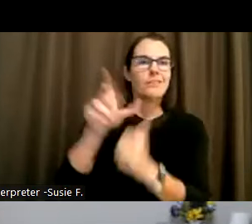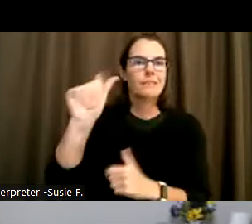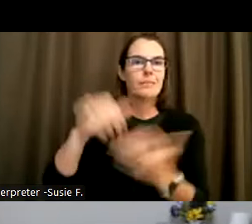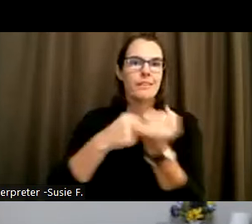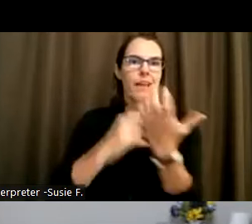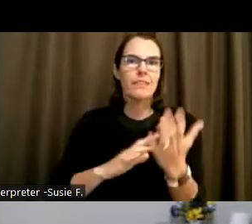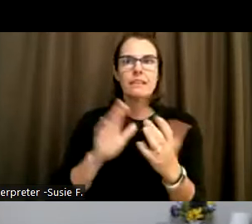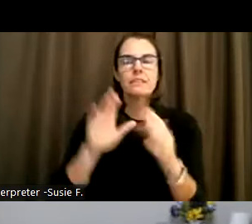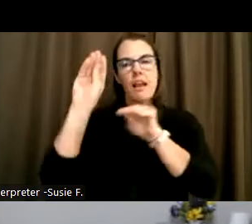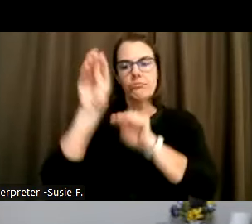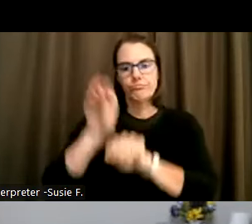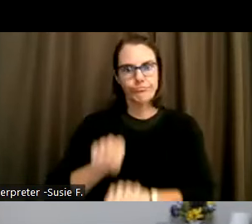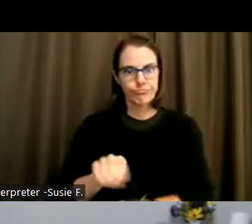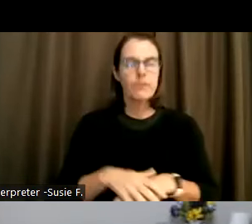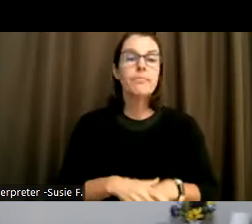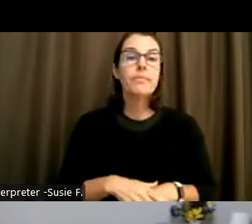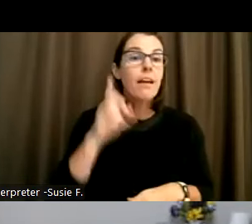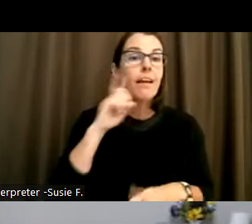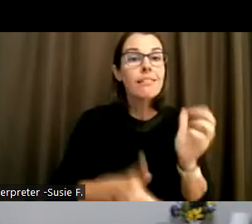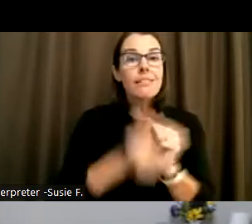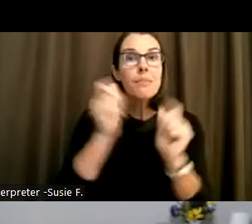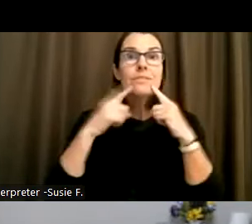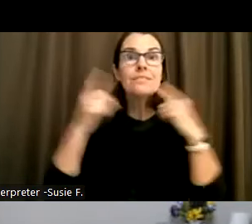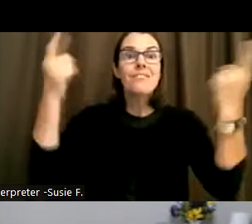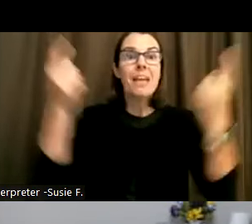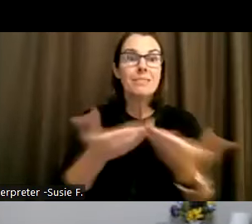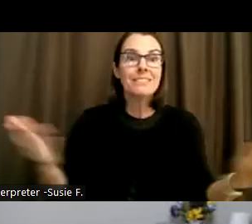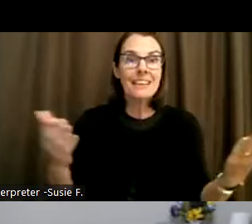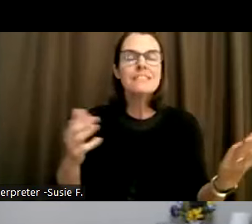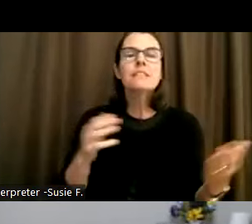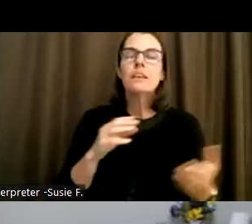I think the most famous thing was the climb up the Capitol steps,